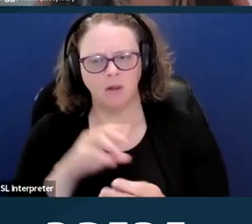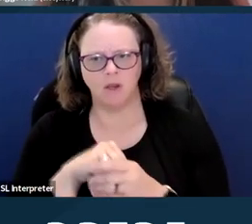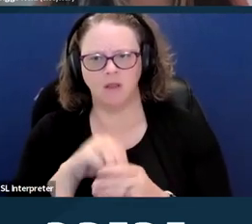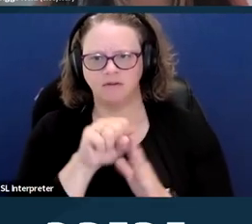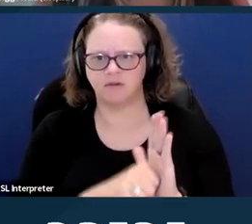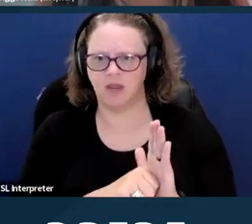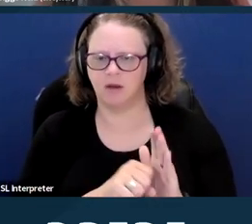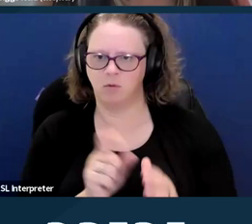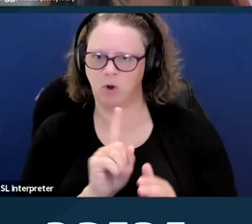where the person obtained.